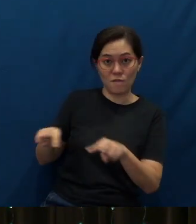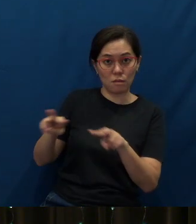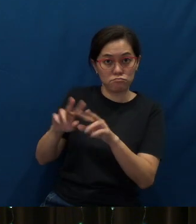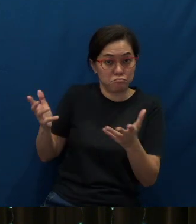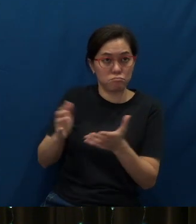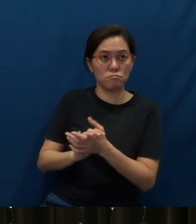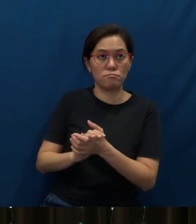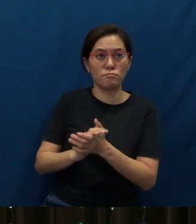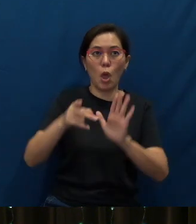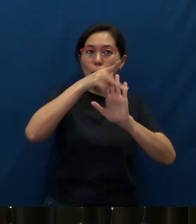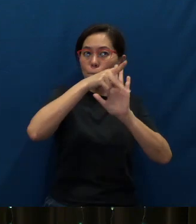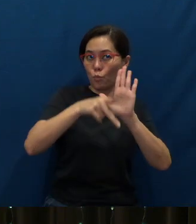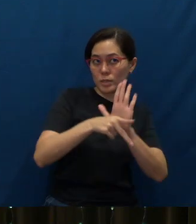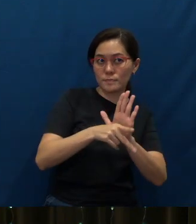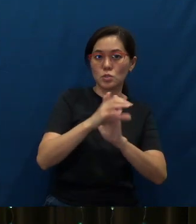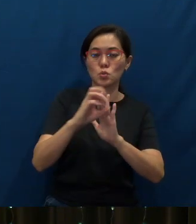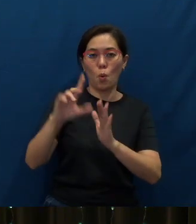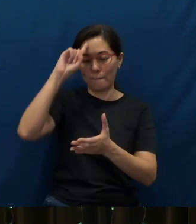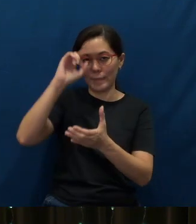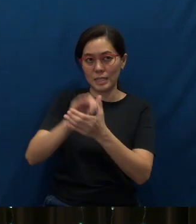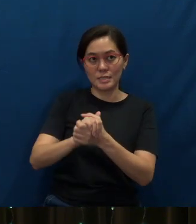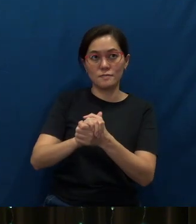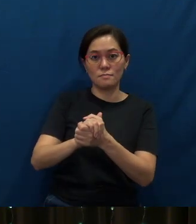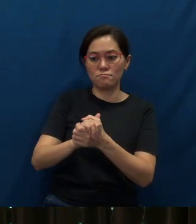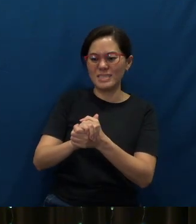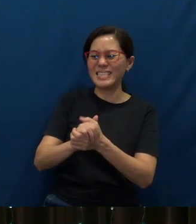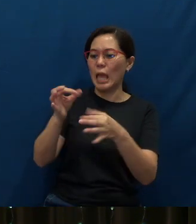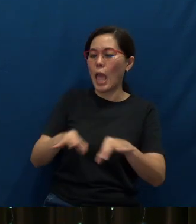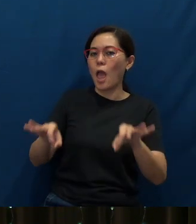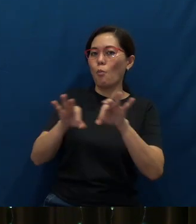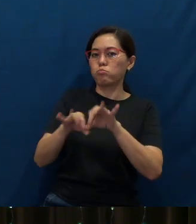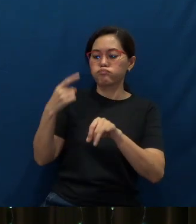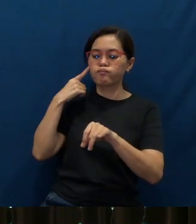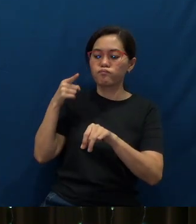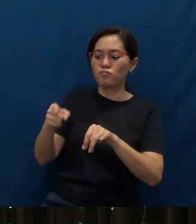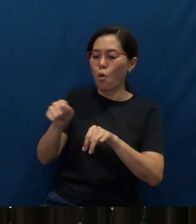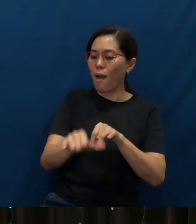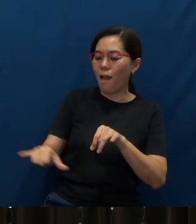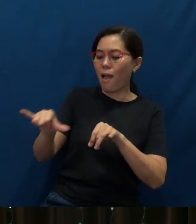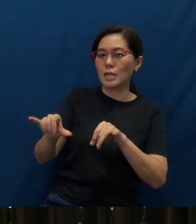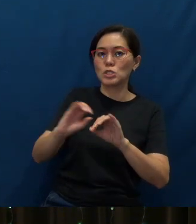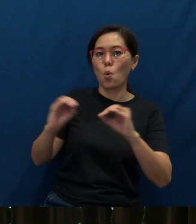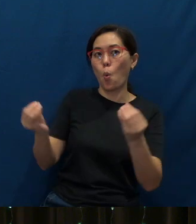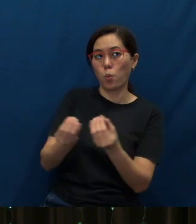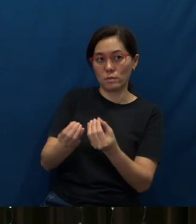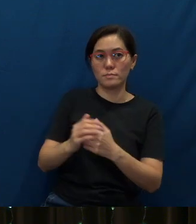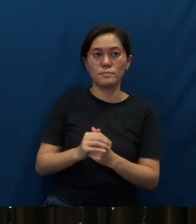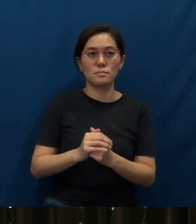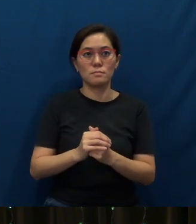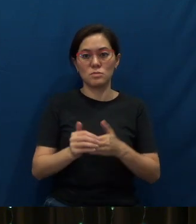as the “principles or beliefs that are important to any organization; (or) guiding principles